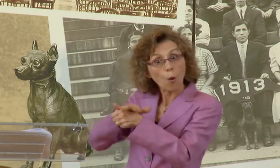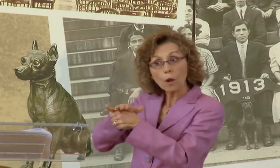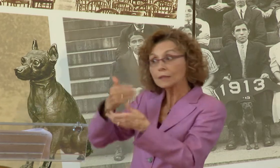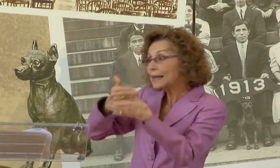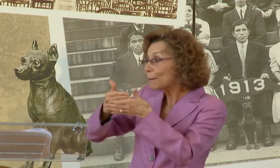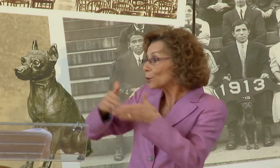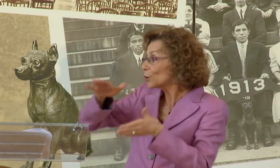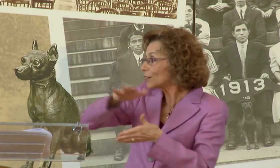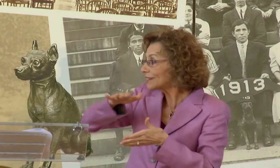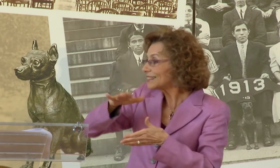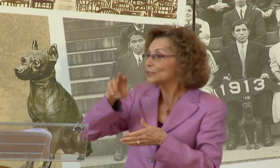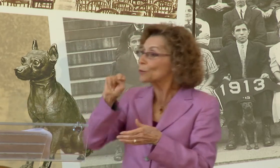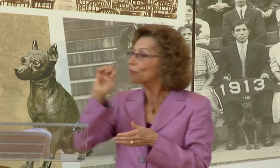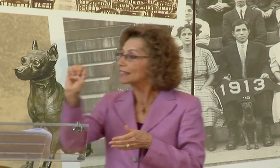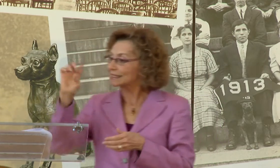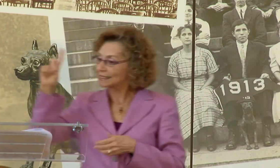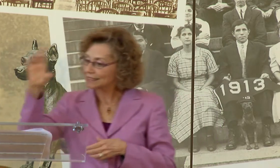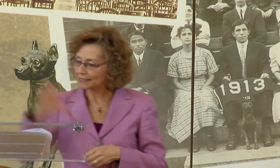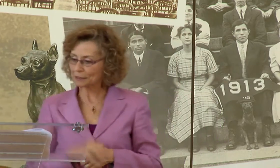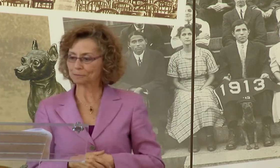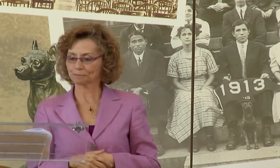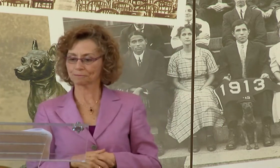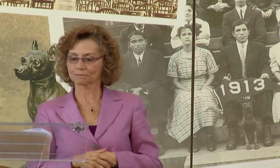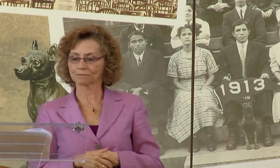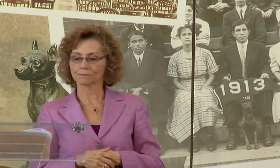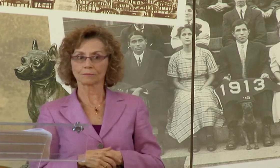THEY WILL INFLUENCE THE LOCAL NEIGHBORHOOD HERE IN NORTHEAST